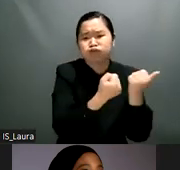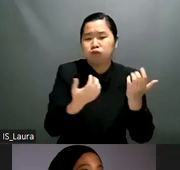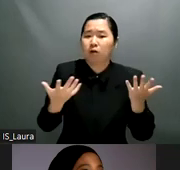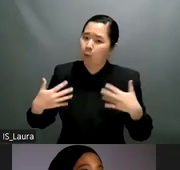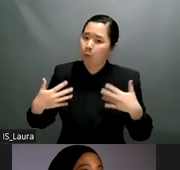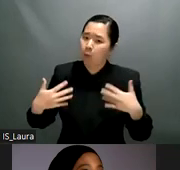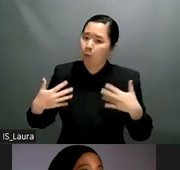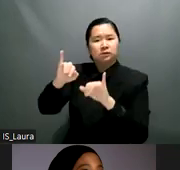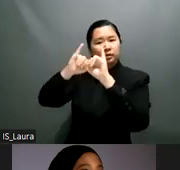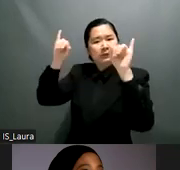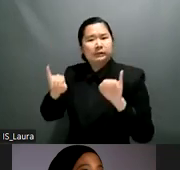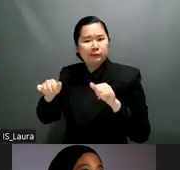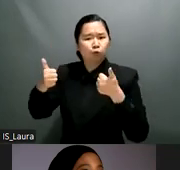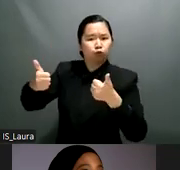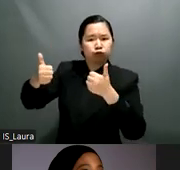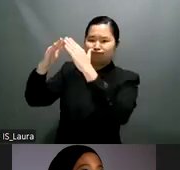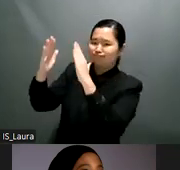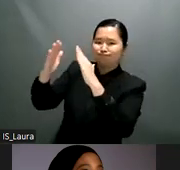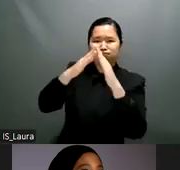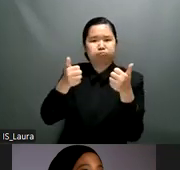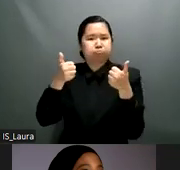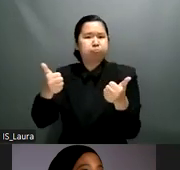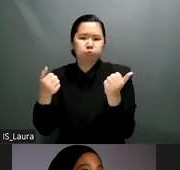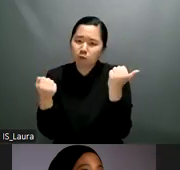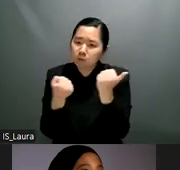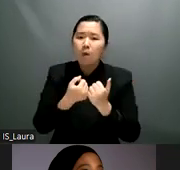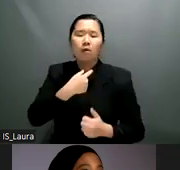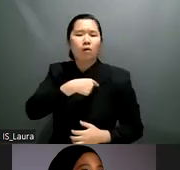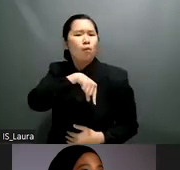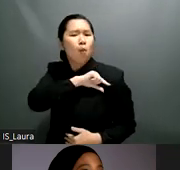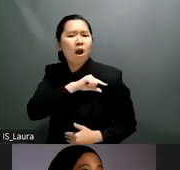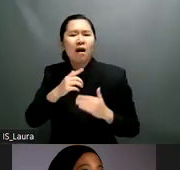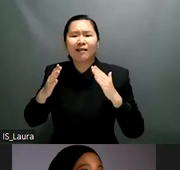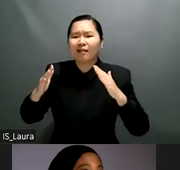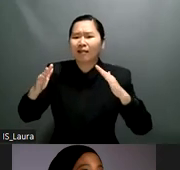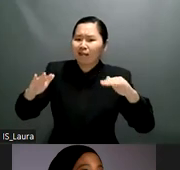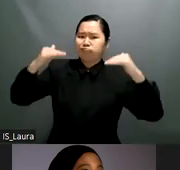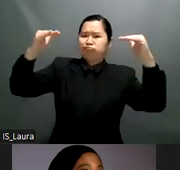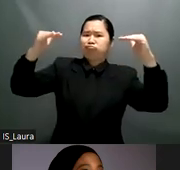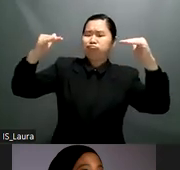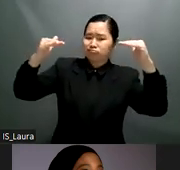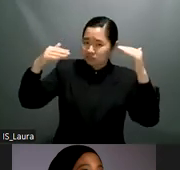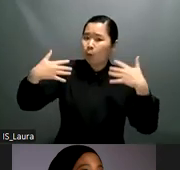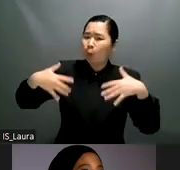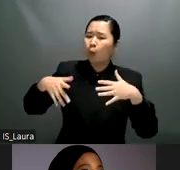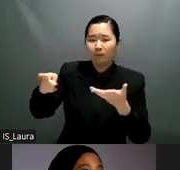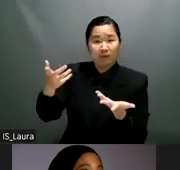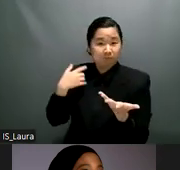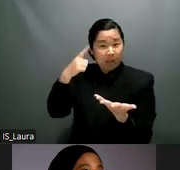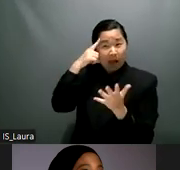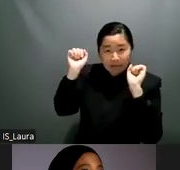them for supporting their independency and for the changing the public attitudes towards them